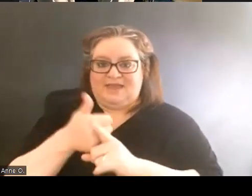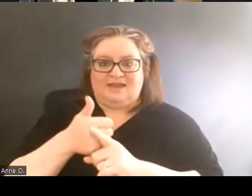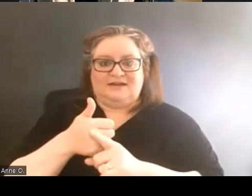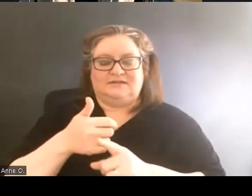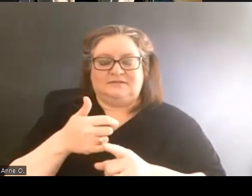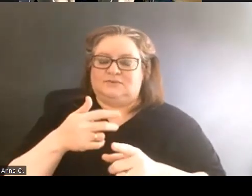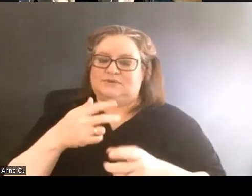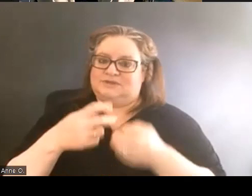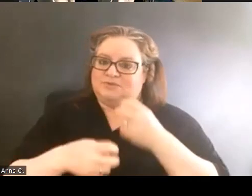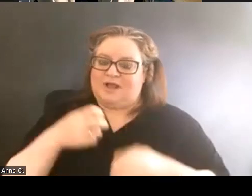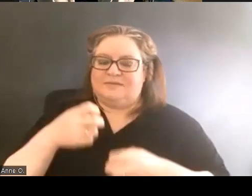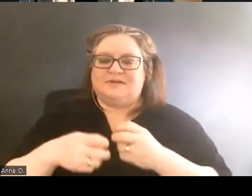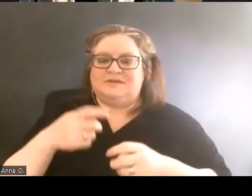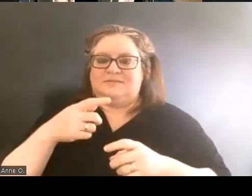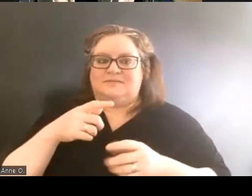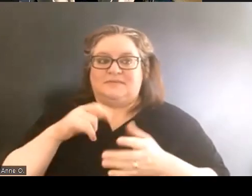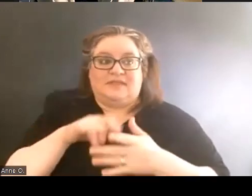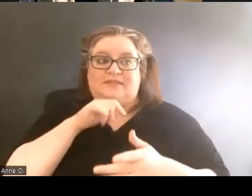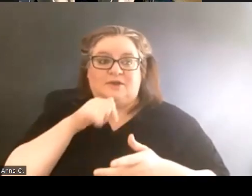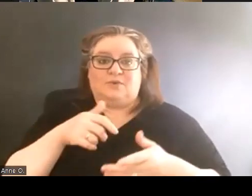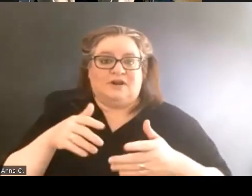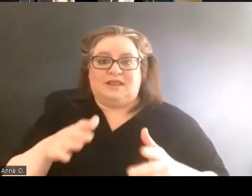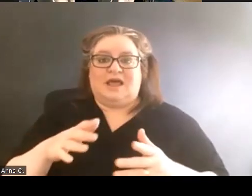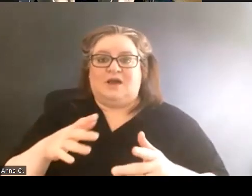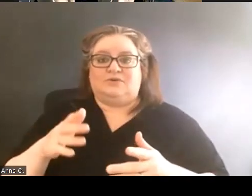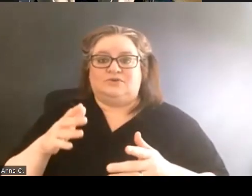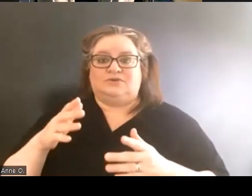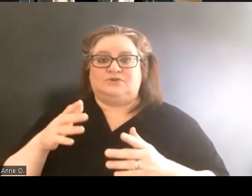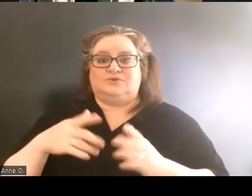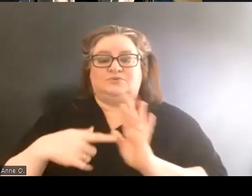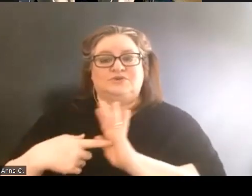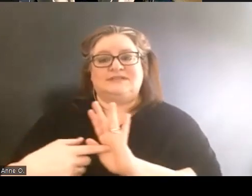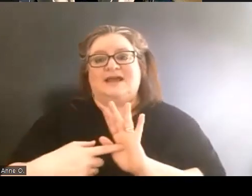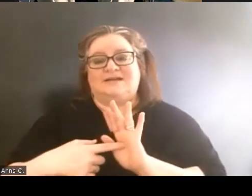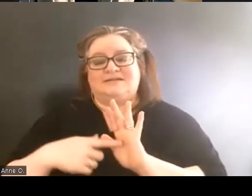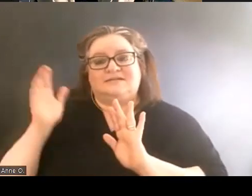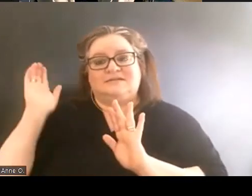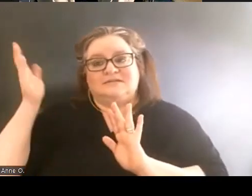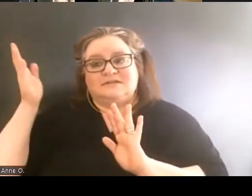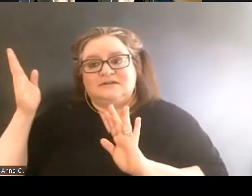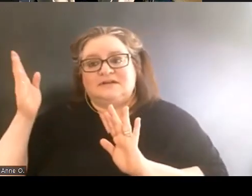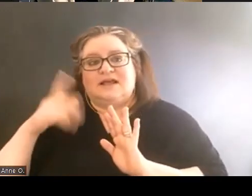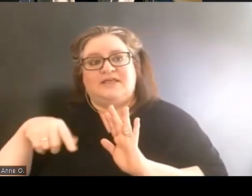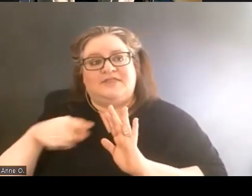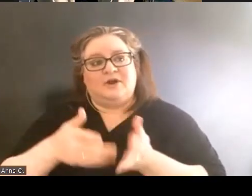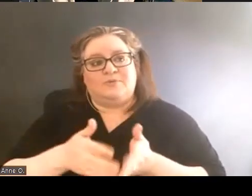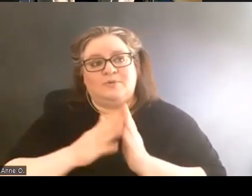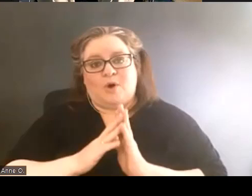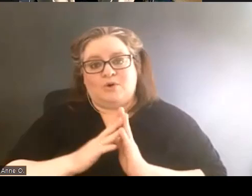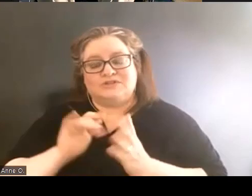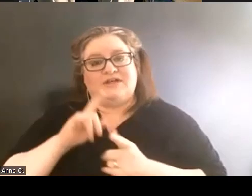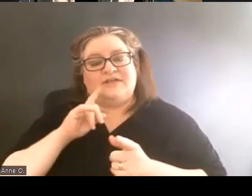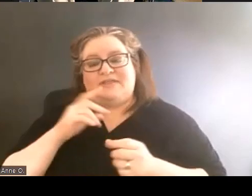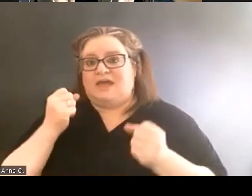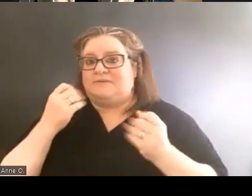that they were not allowed to present the proposal that they had spent several years writing